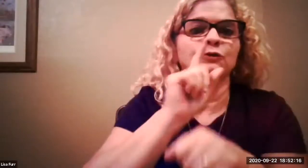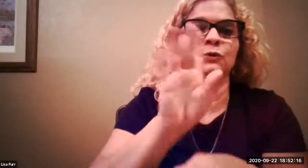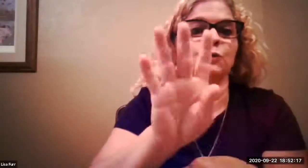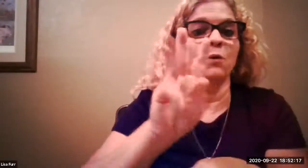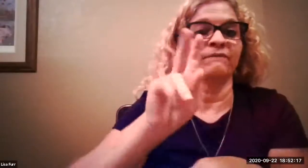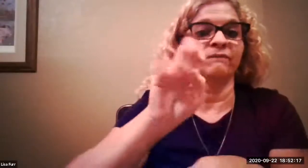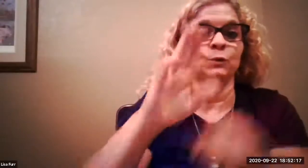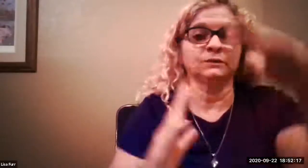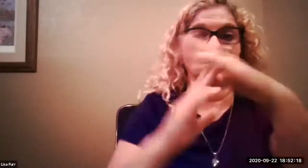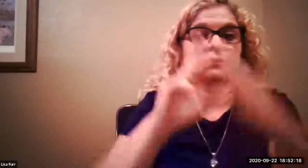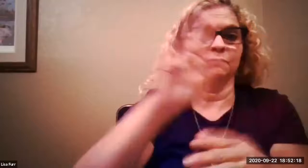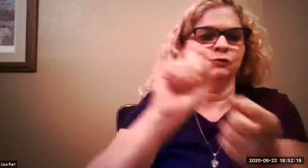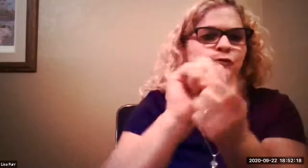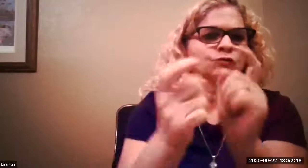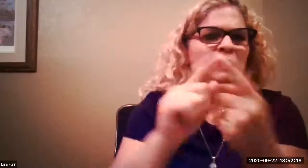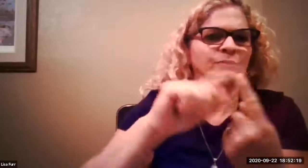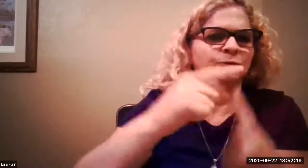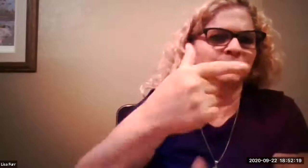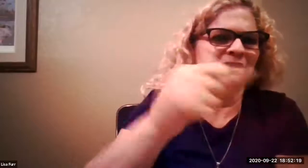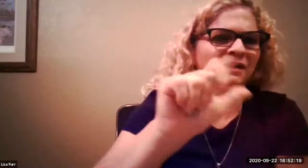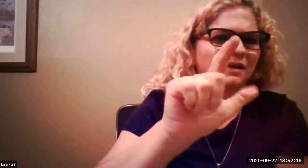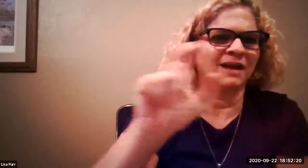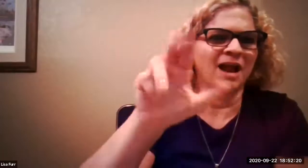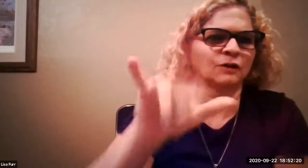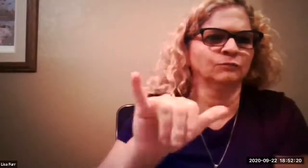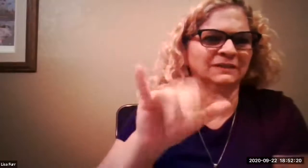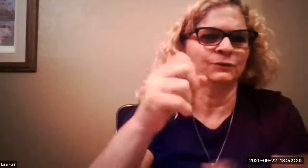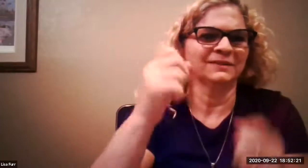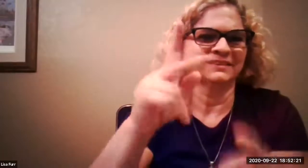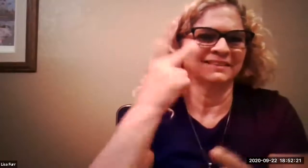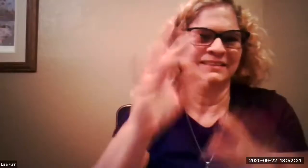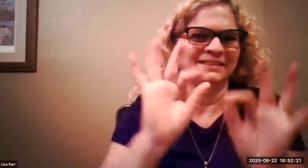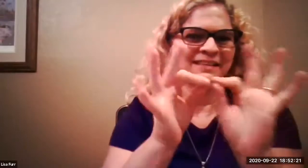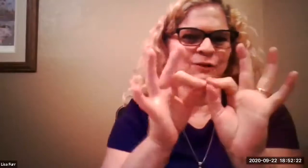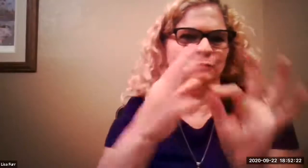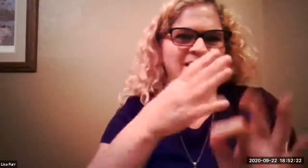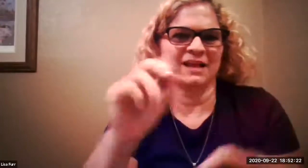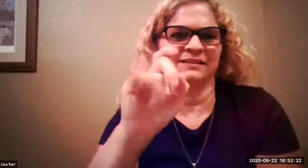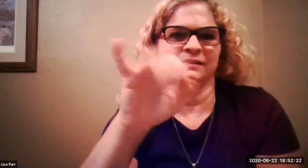to see the interpreter on the top right of your video you can